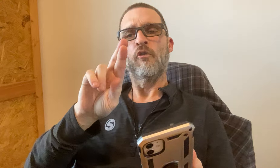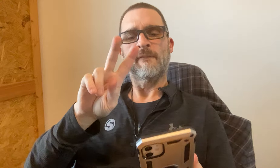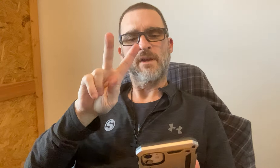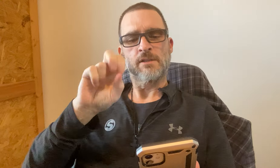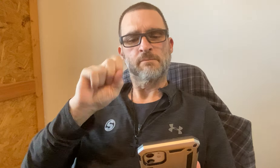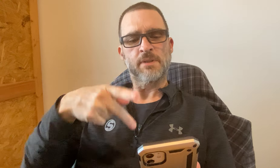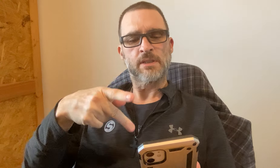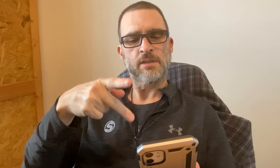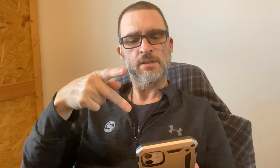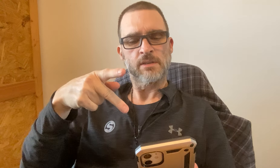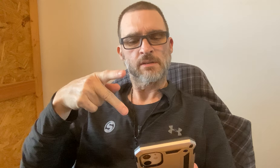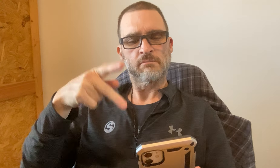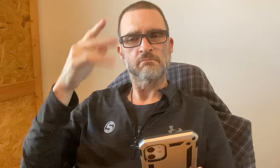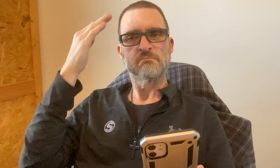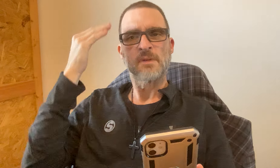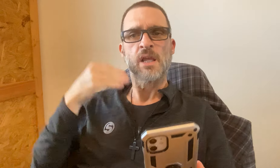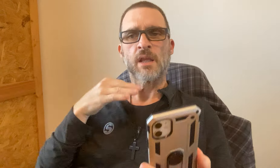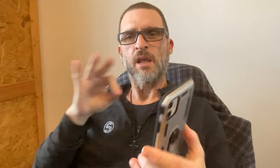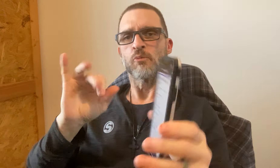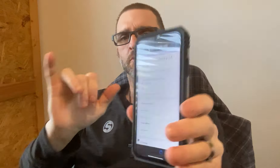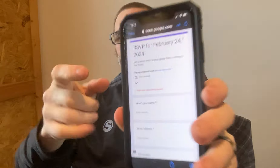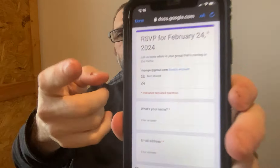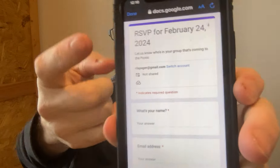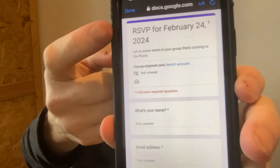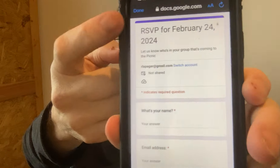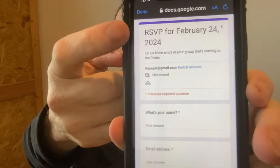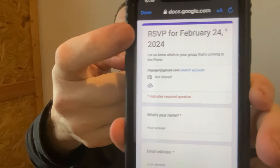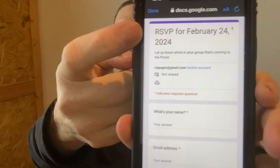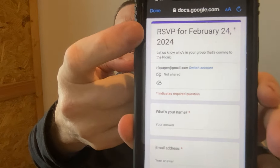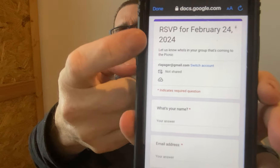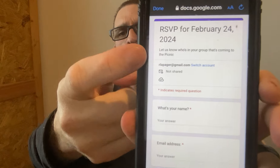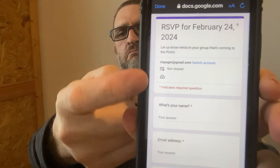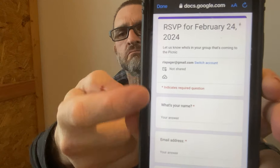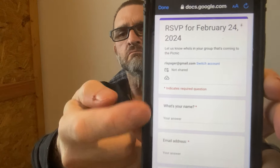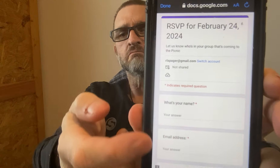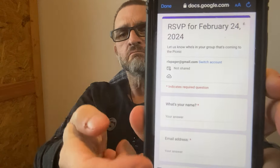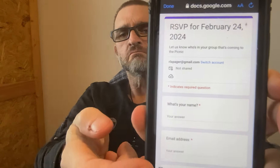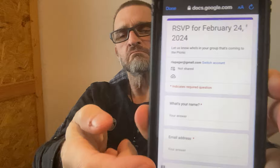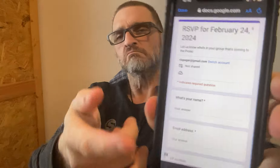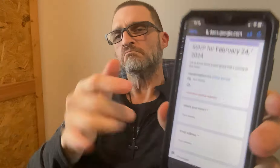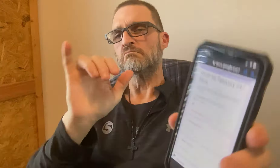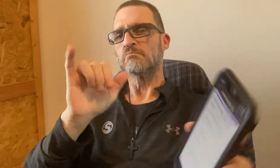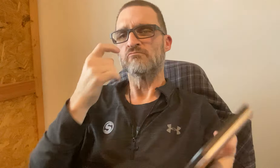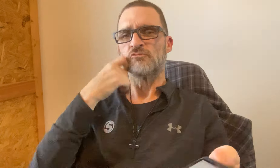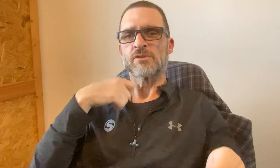It's the same as RSVP - Head count looks like this.